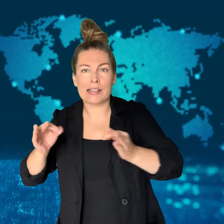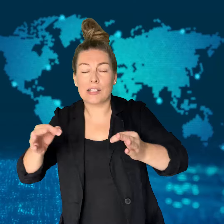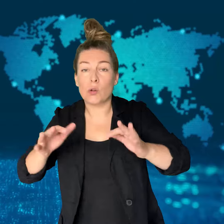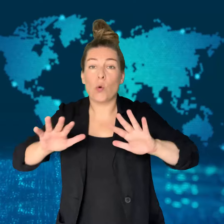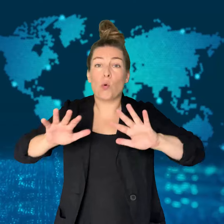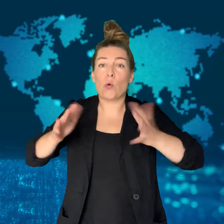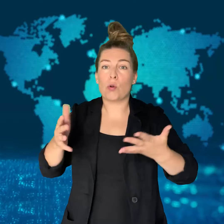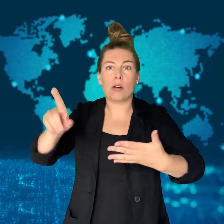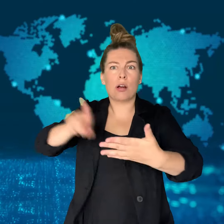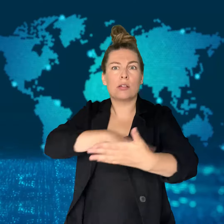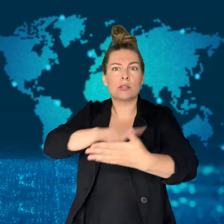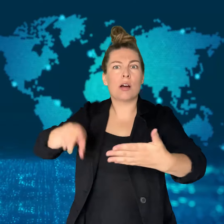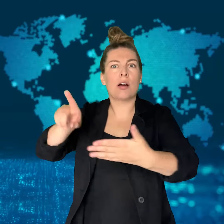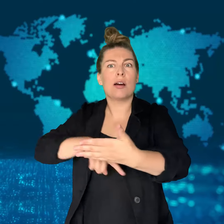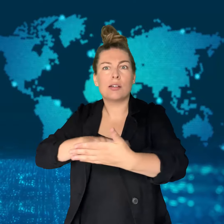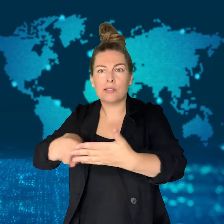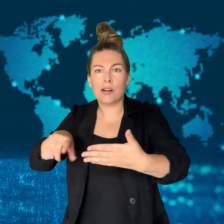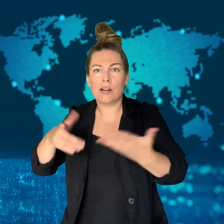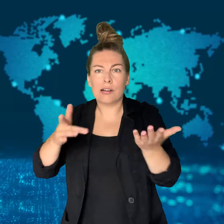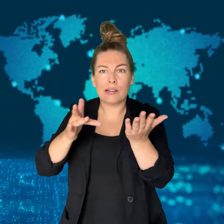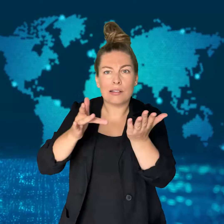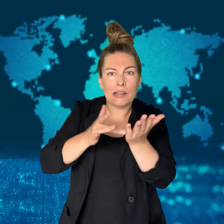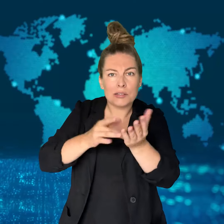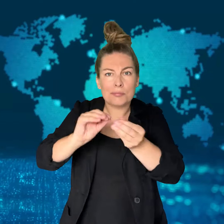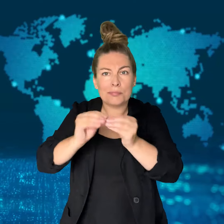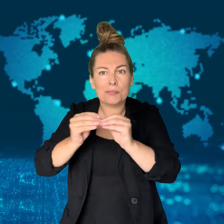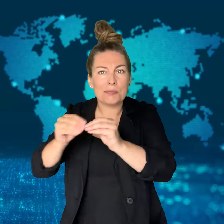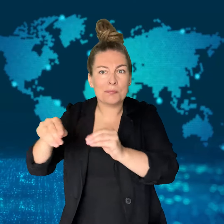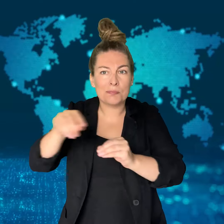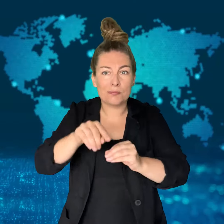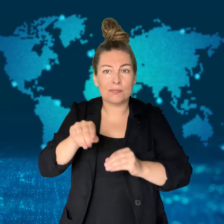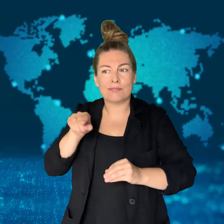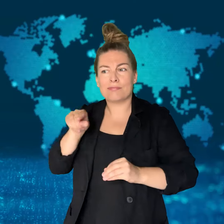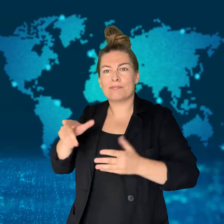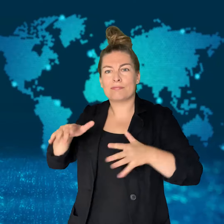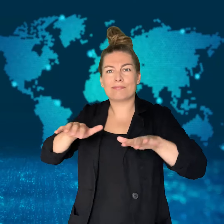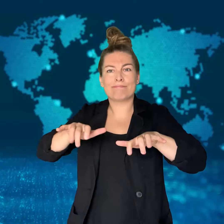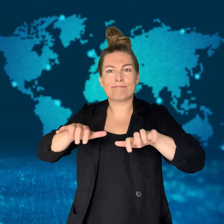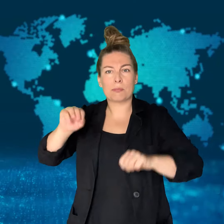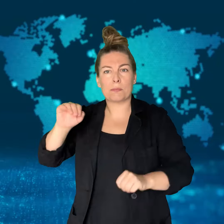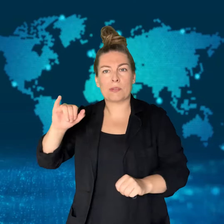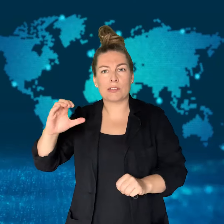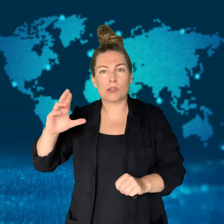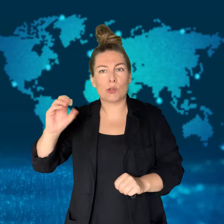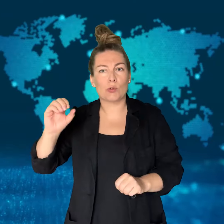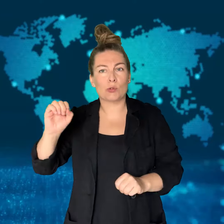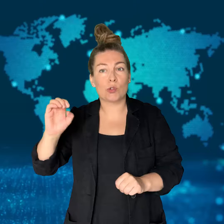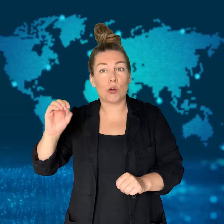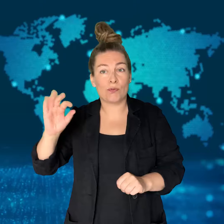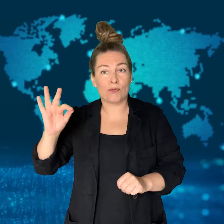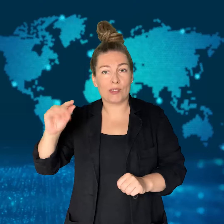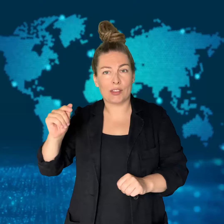and technical issues. Microsoft reported that the outage was caused by